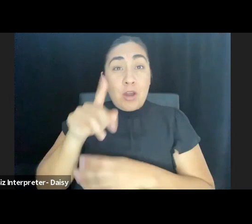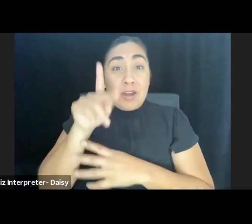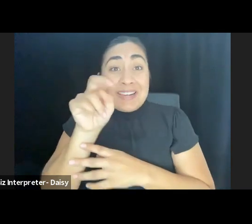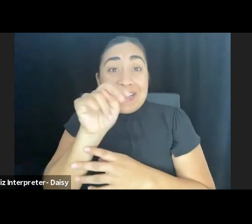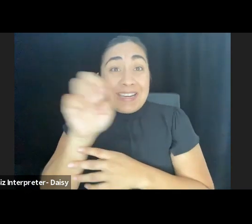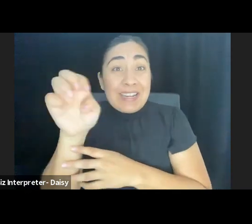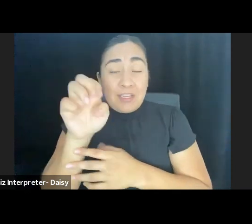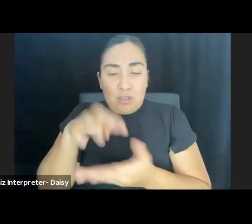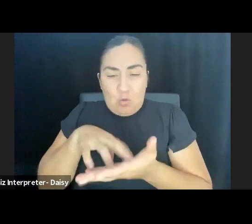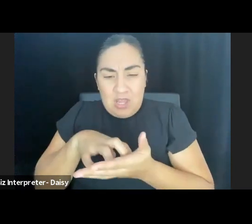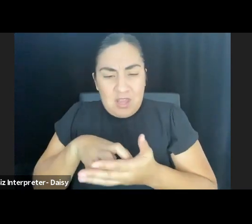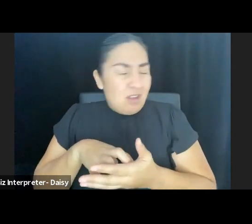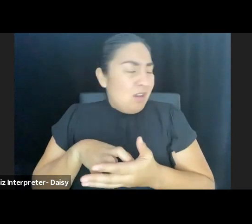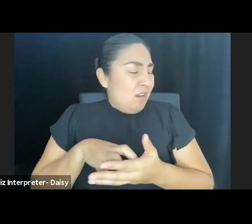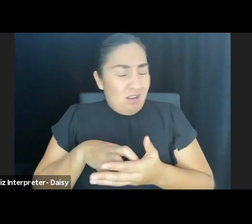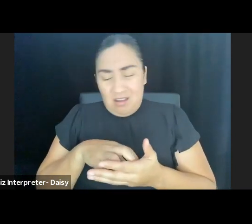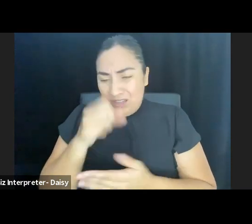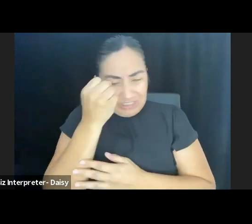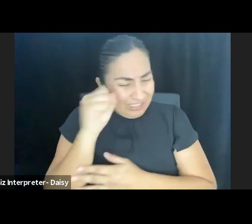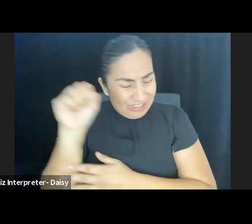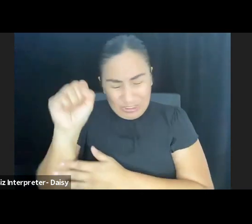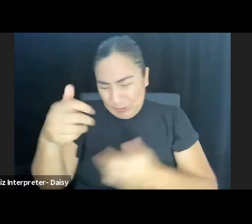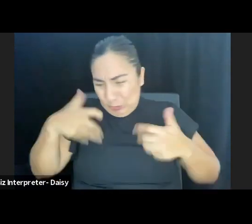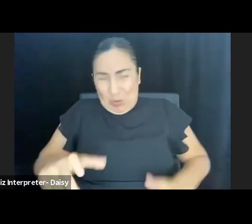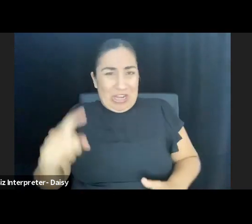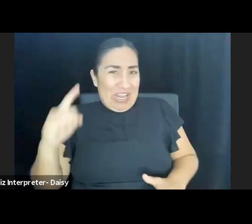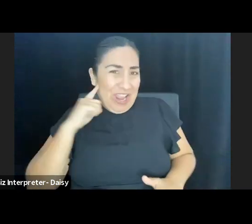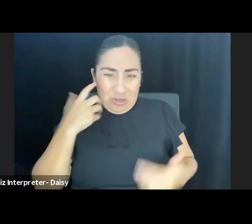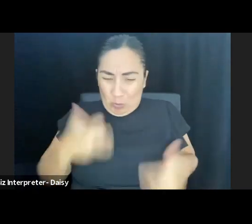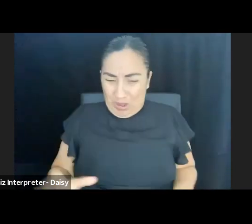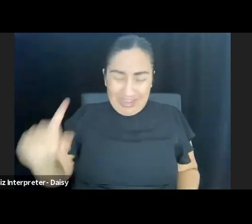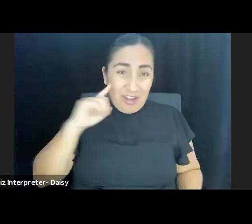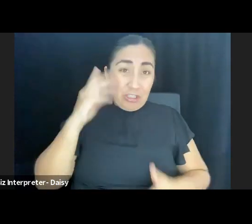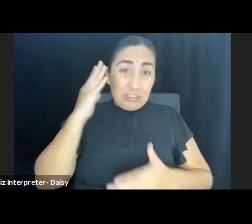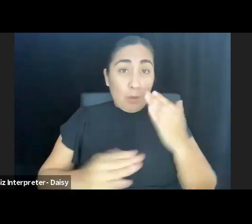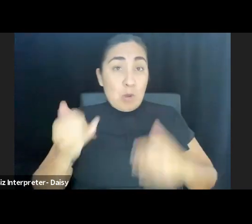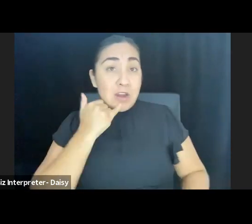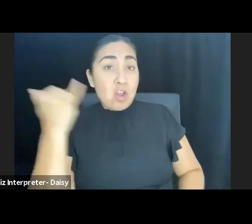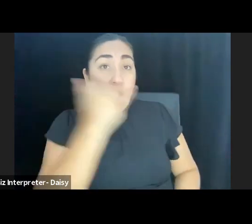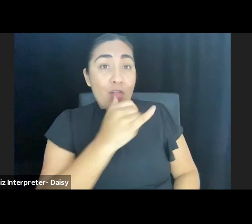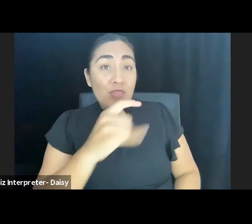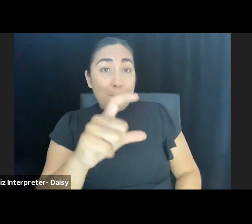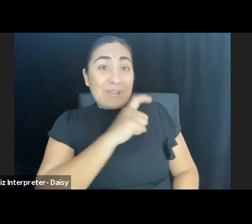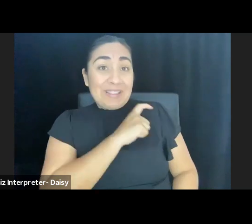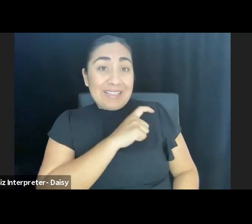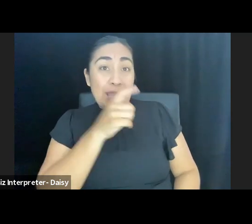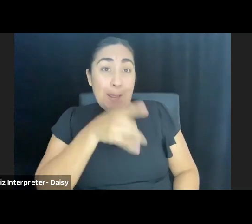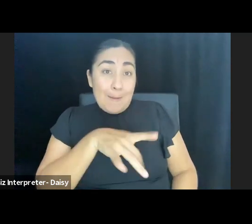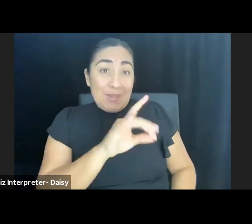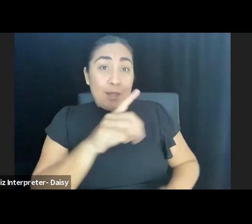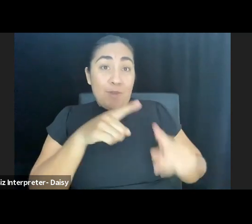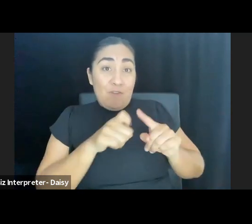She shaking her head, she don't wanna hear it. Somebody call the police. They come and pick him up off the sidewalk.